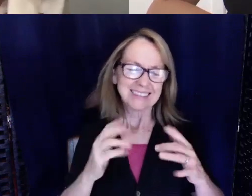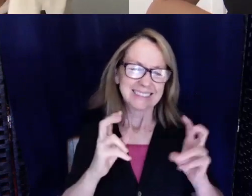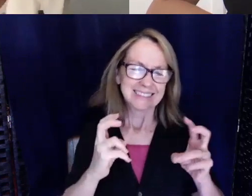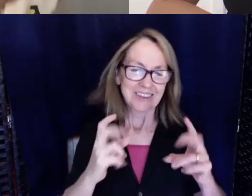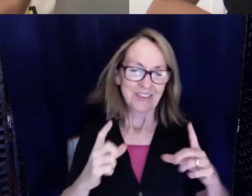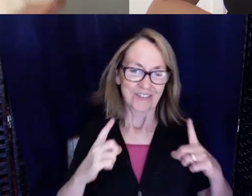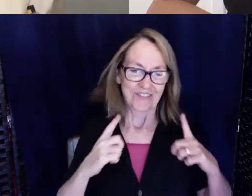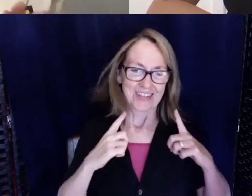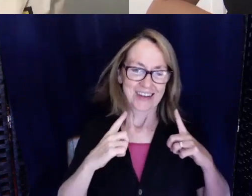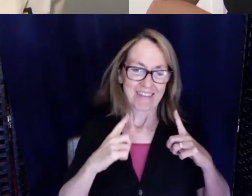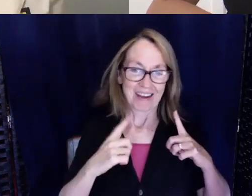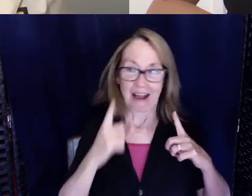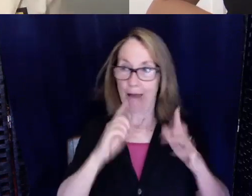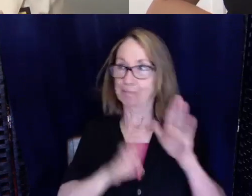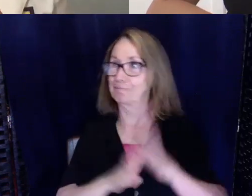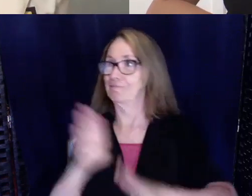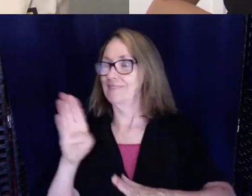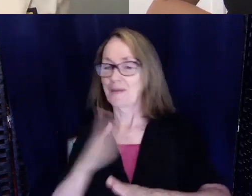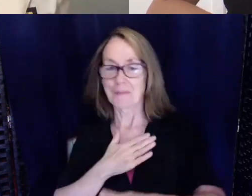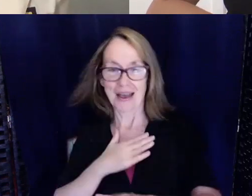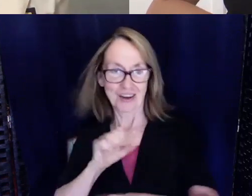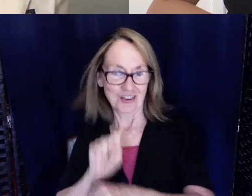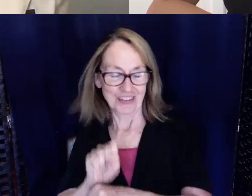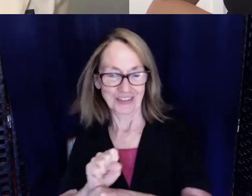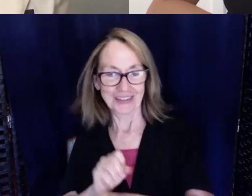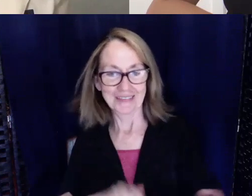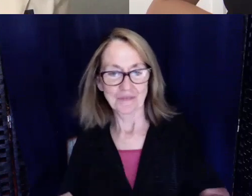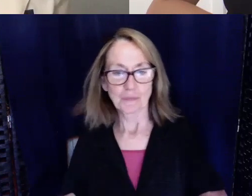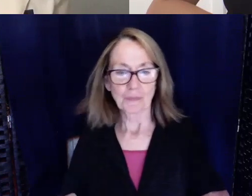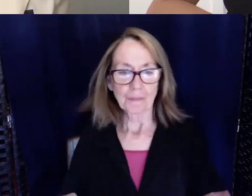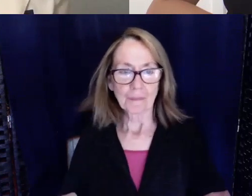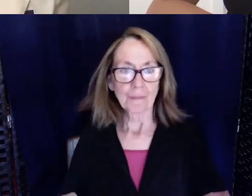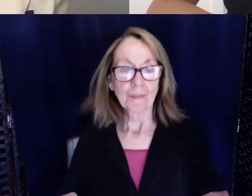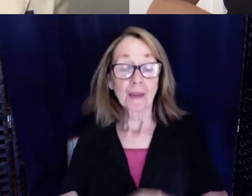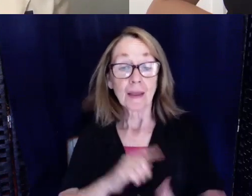shooting off on my career. Then I met